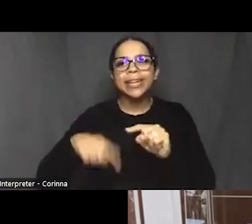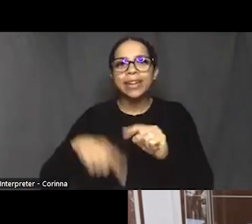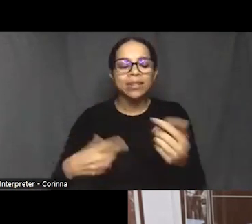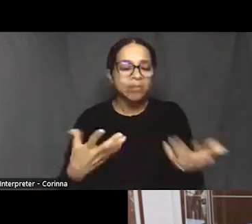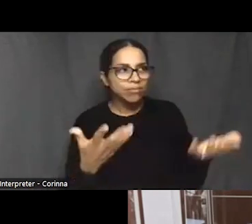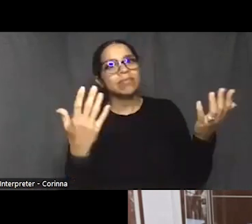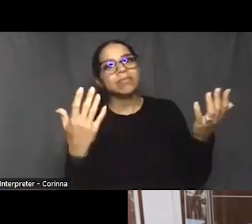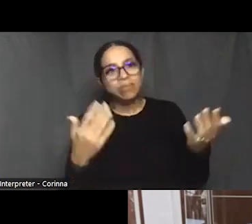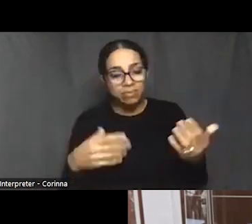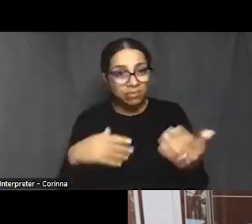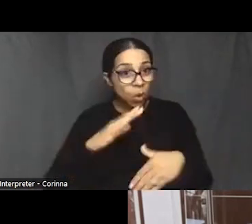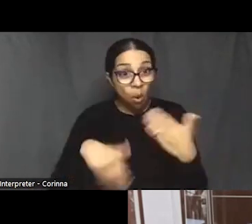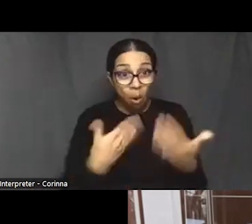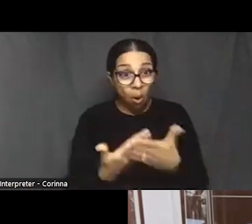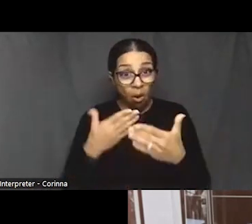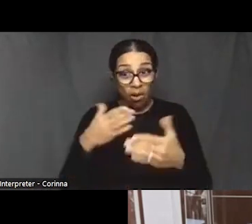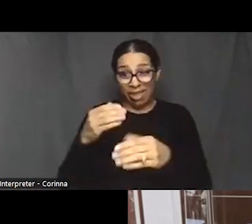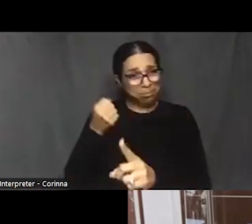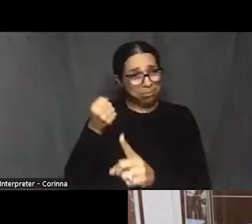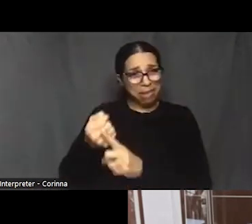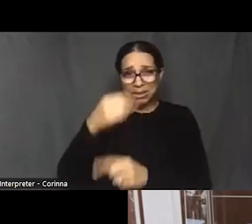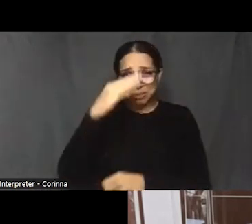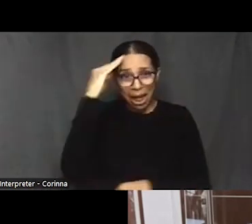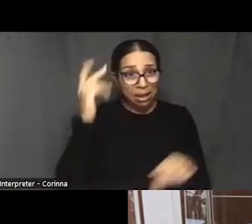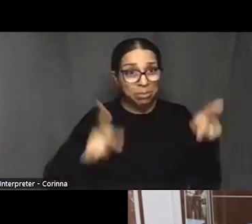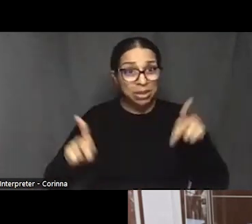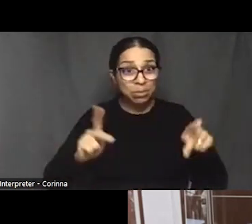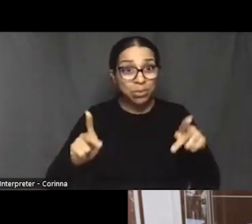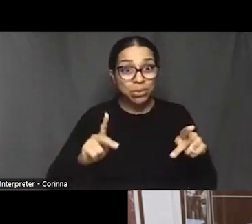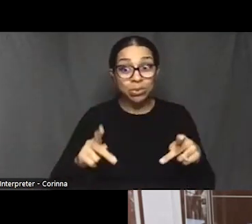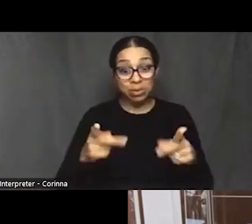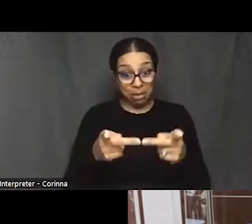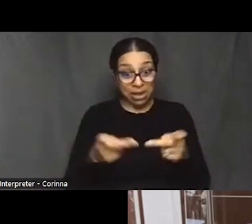that they're talking about this is in black communities.